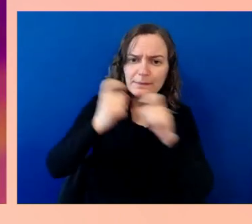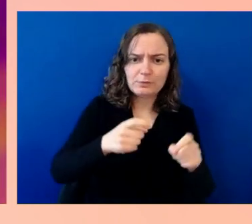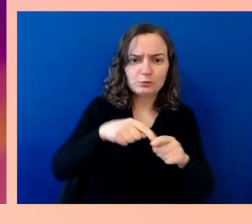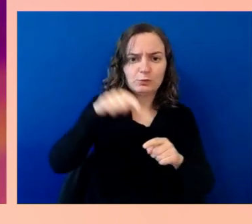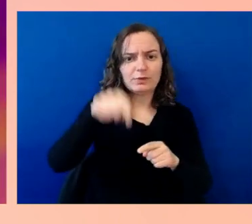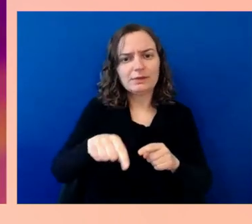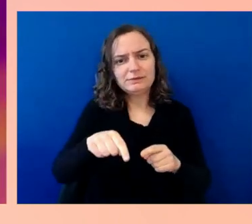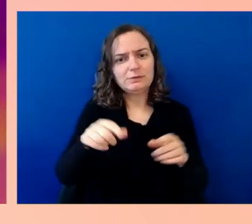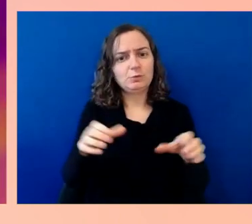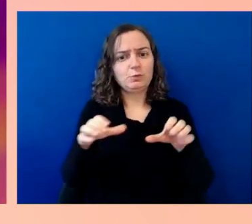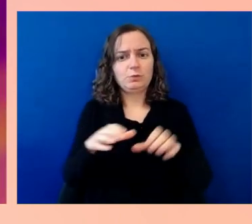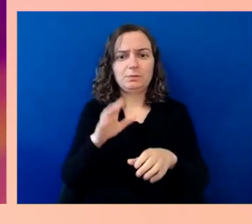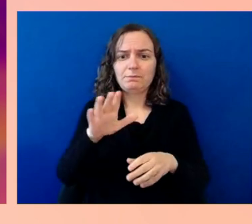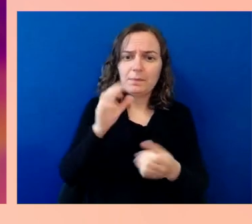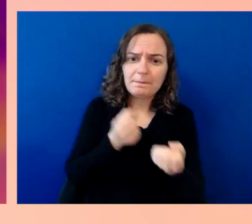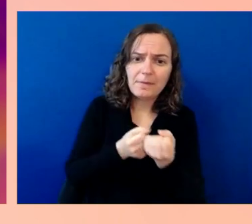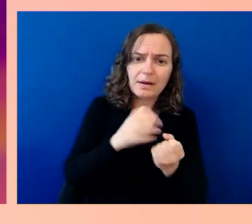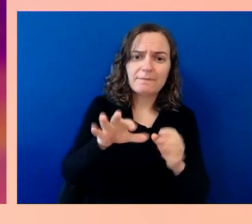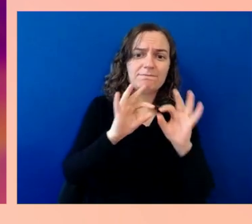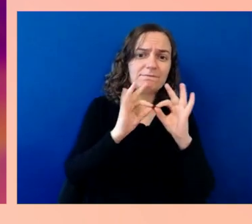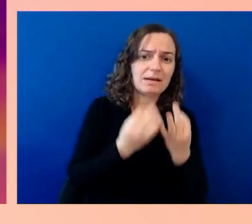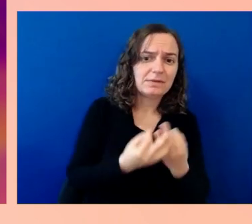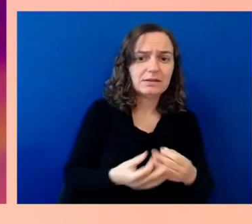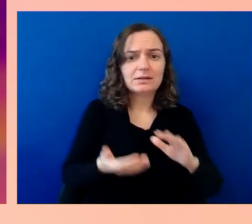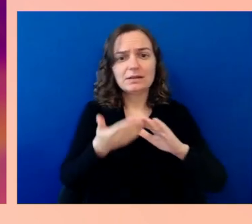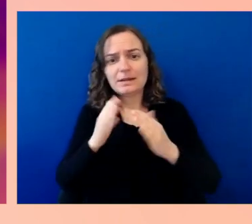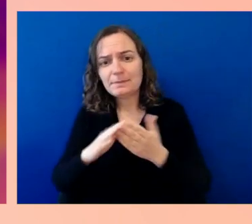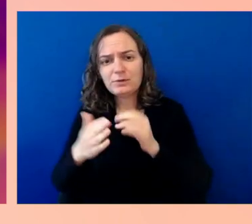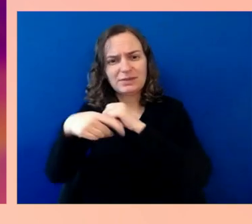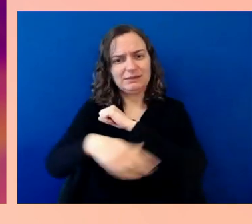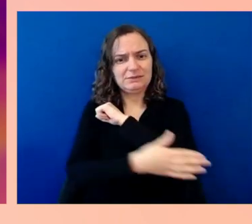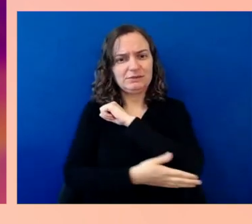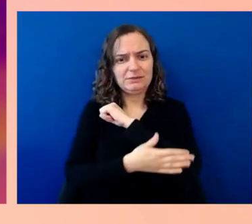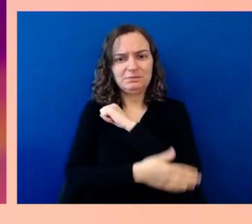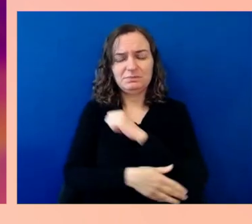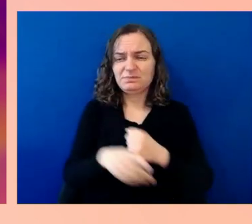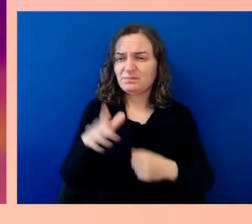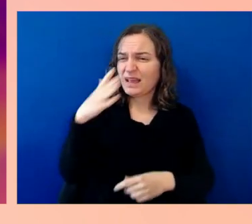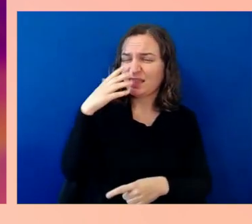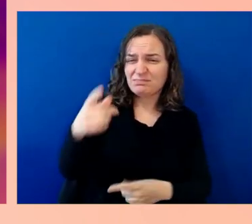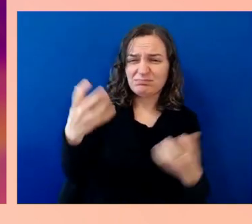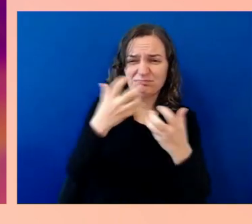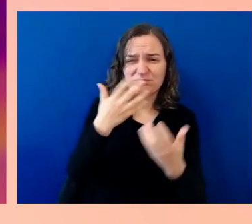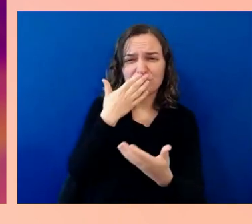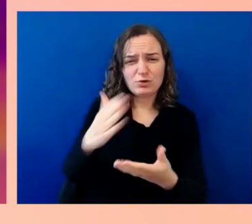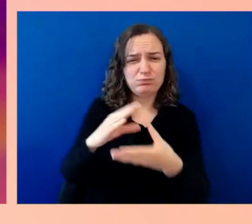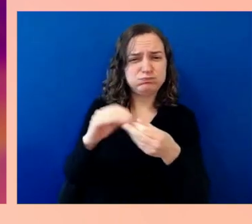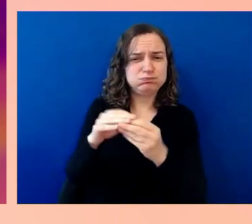really well put. We really appreciate the way you are thinking about it and addressing that.